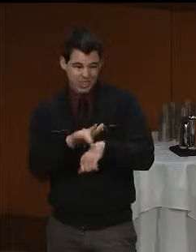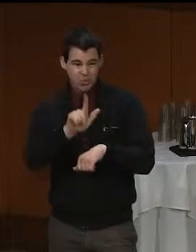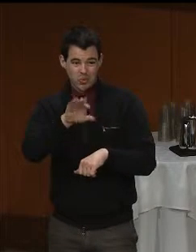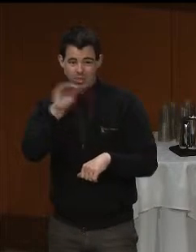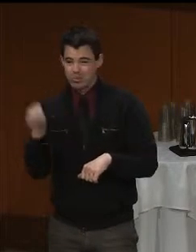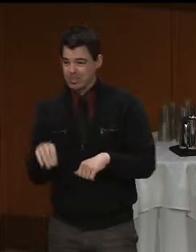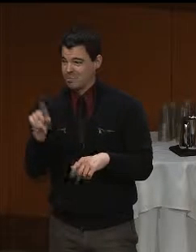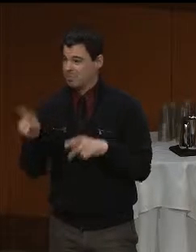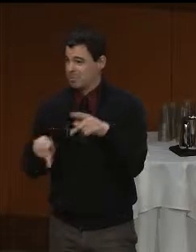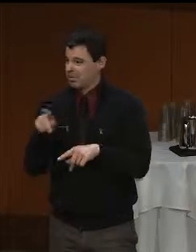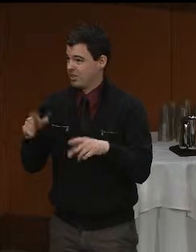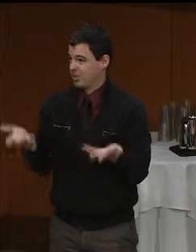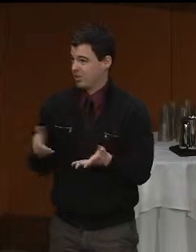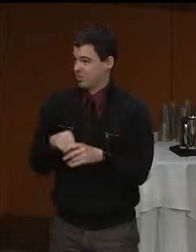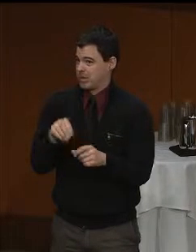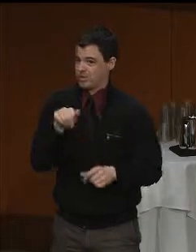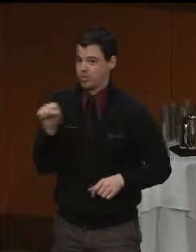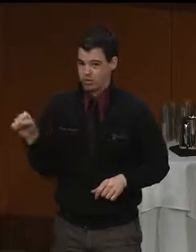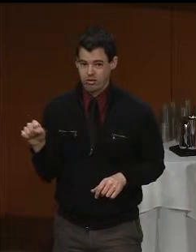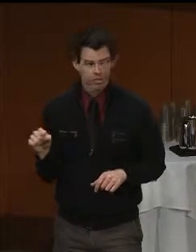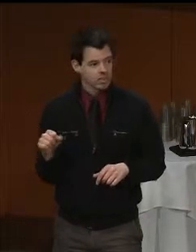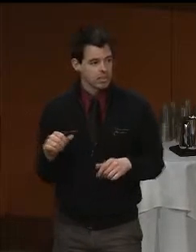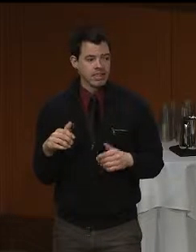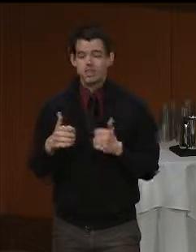children, youth, adults and elders.